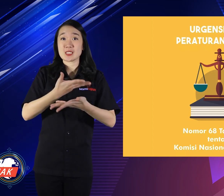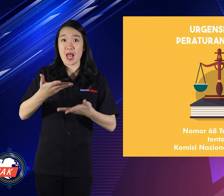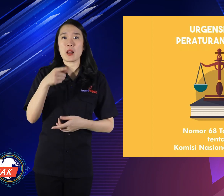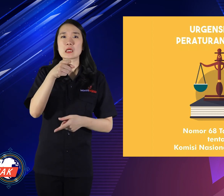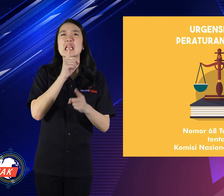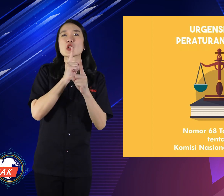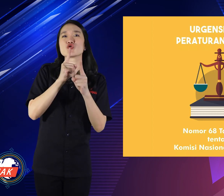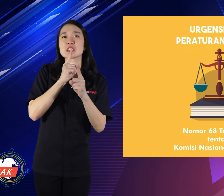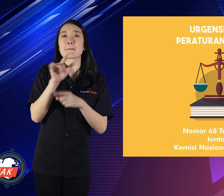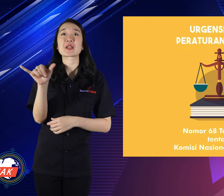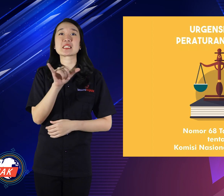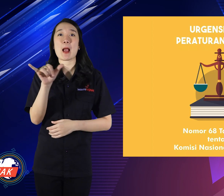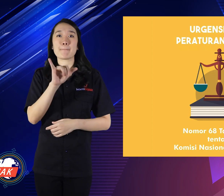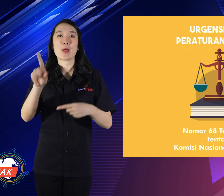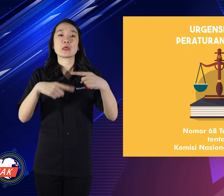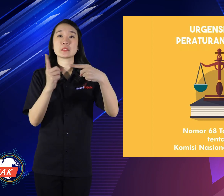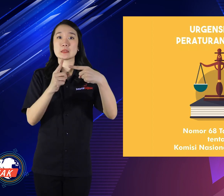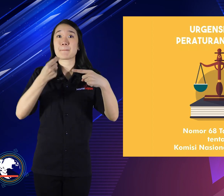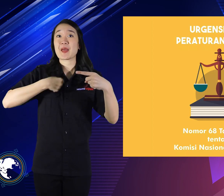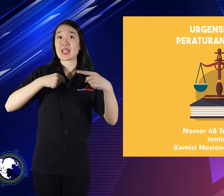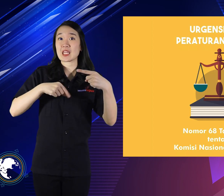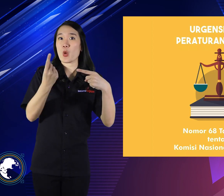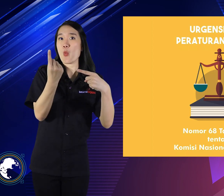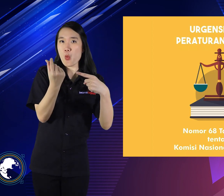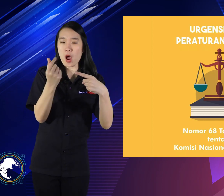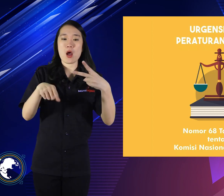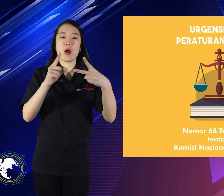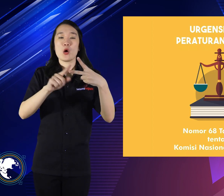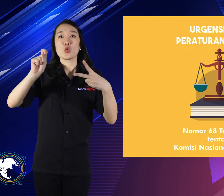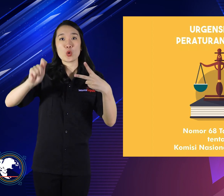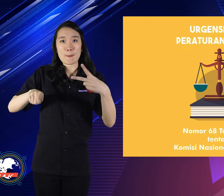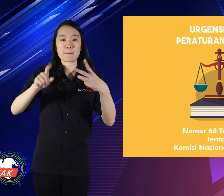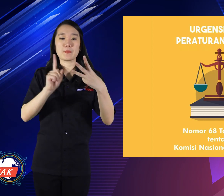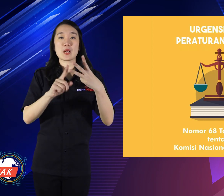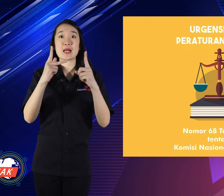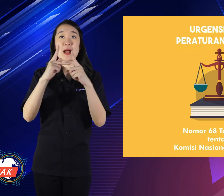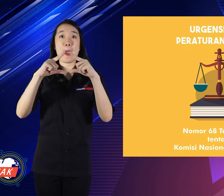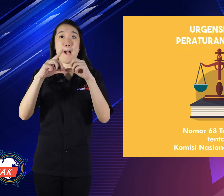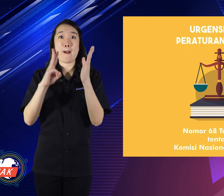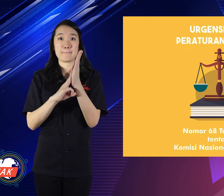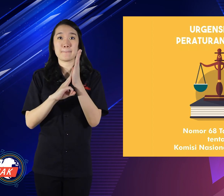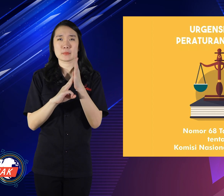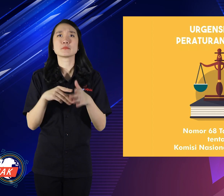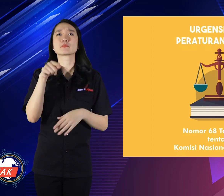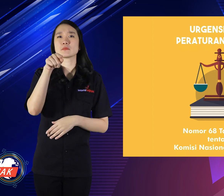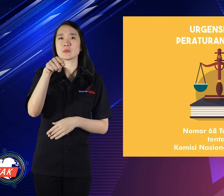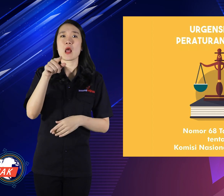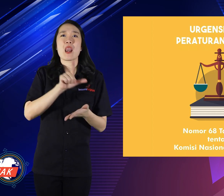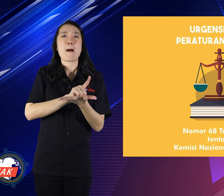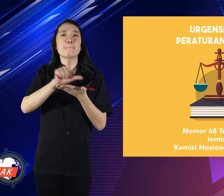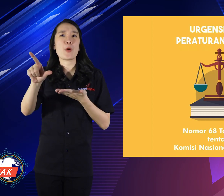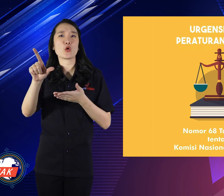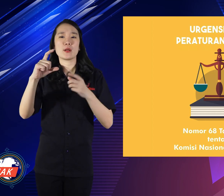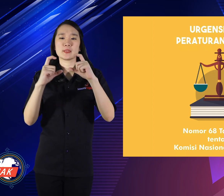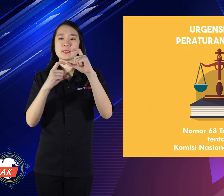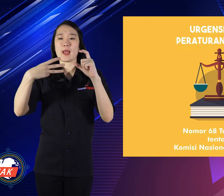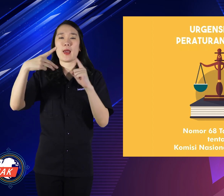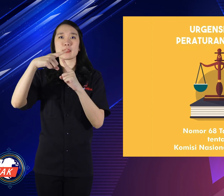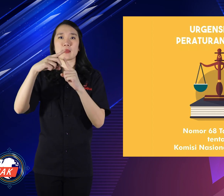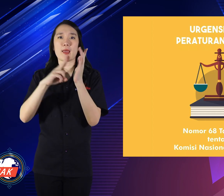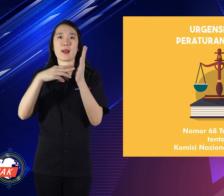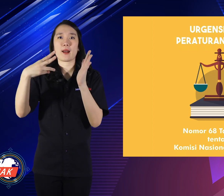when you sit for a long time, preferably get up and move once every 30 minutes.